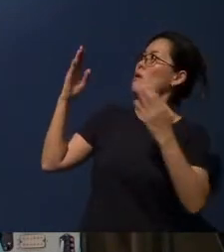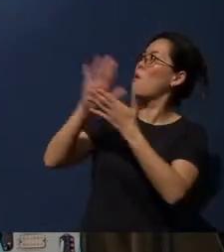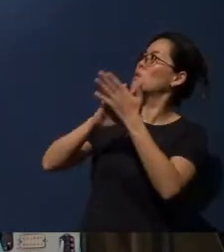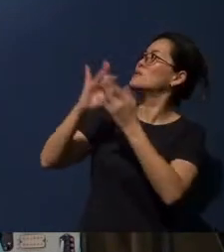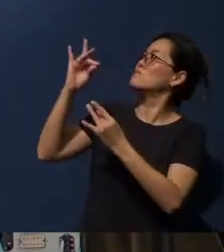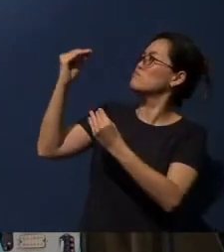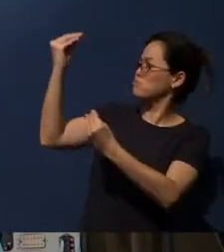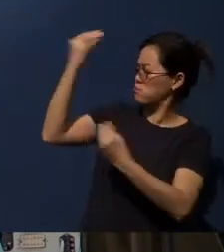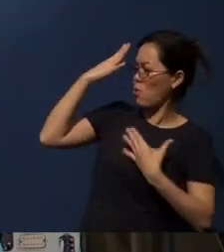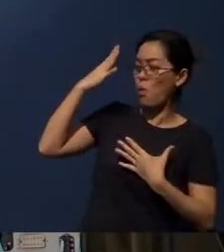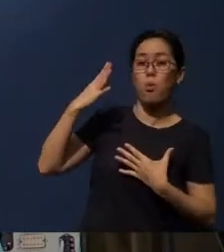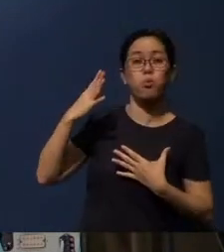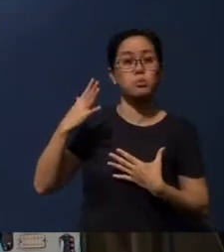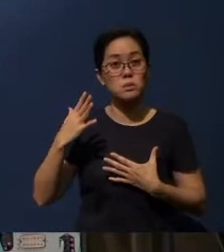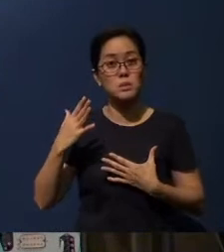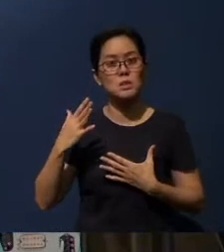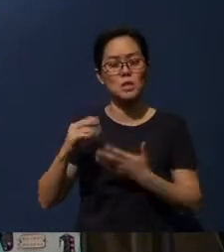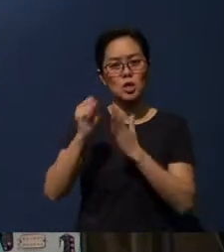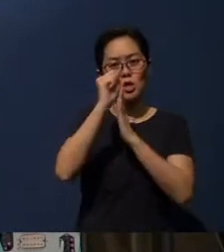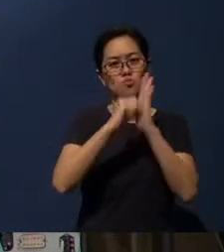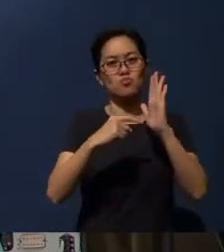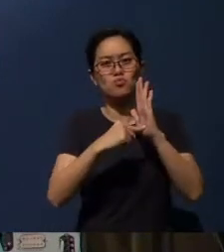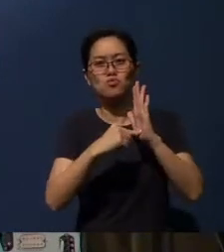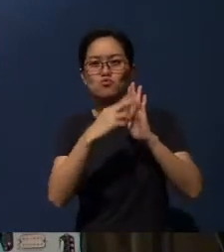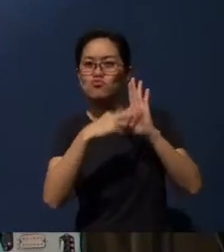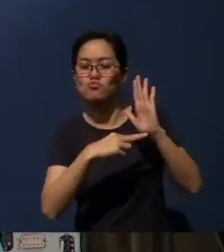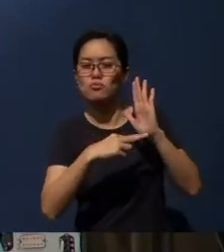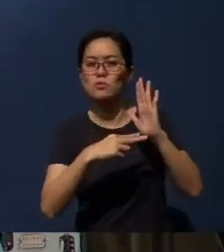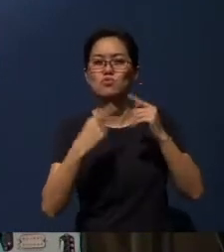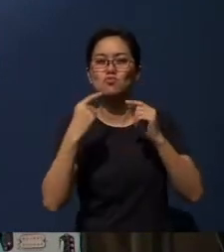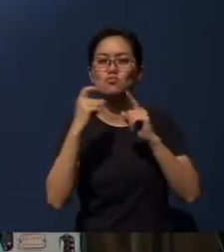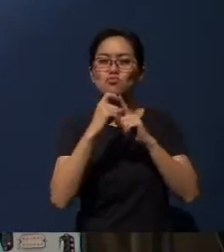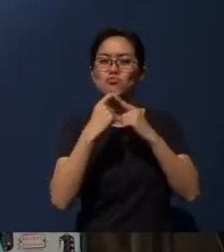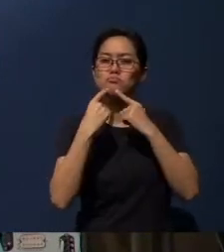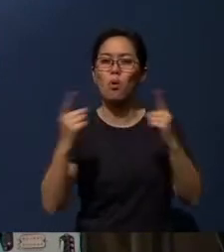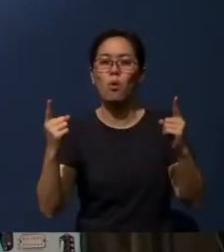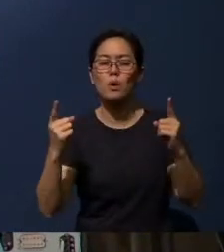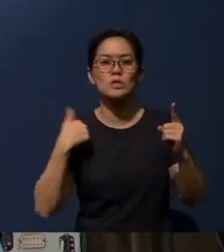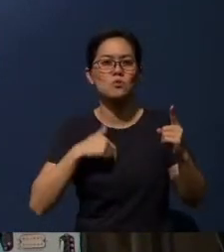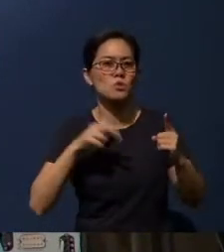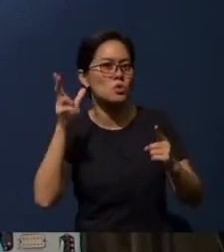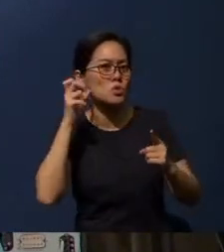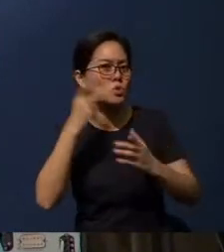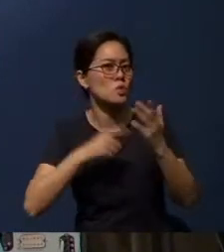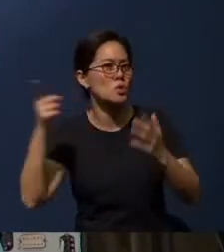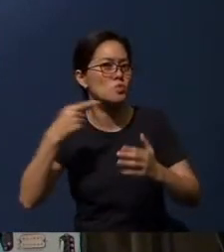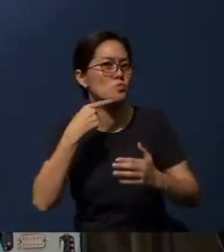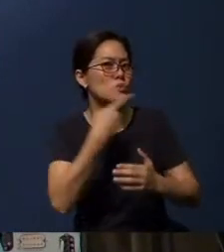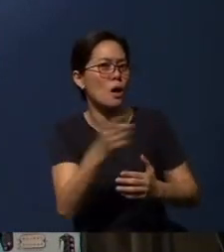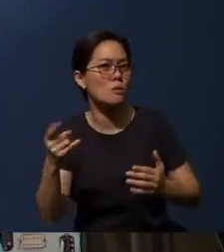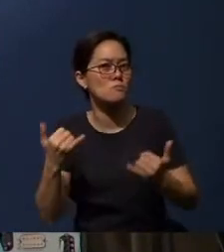that as the Scriptures are read and the Word is proclaimed, we may hear what You are saying to us today.